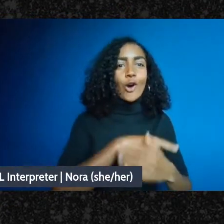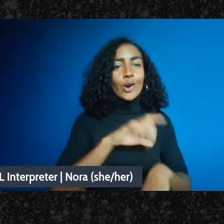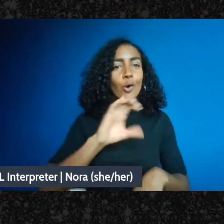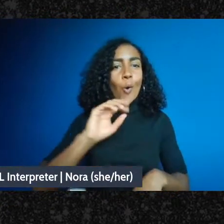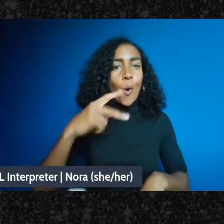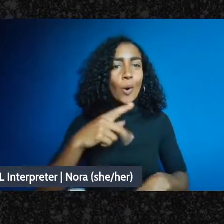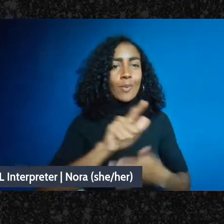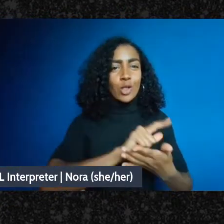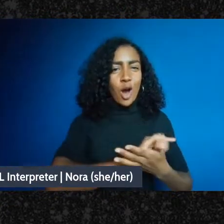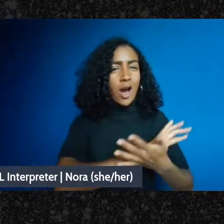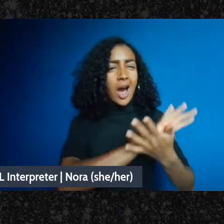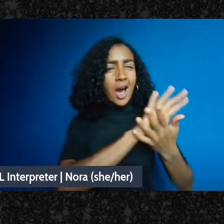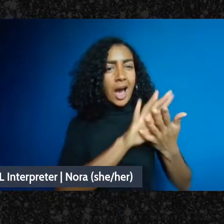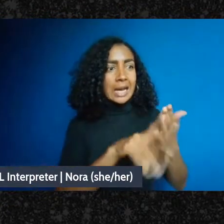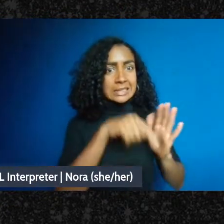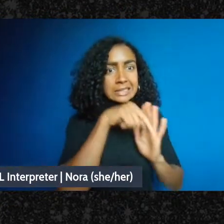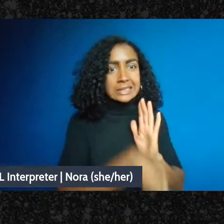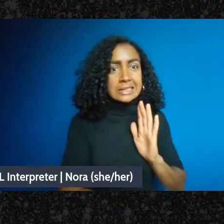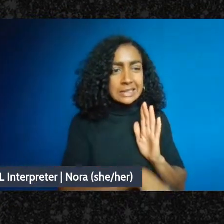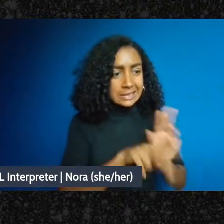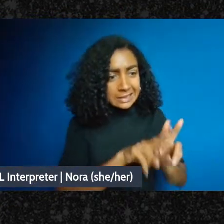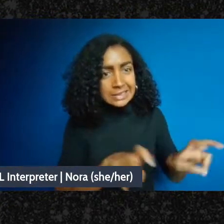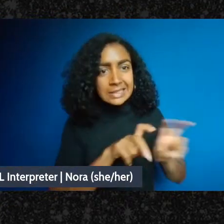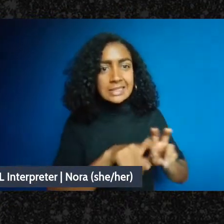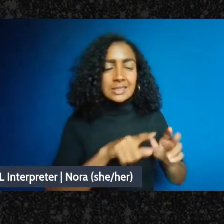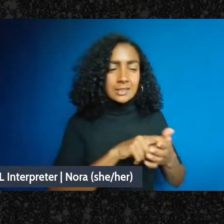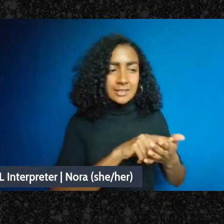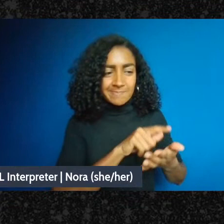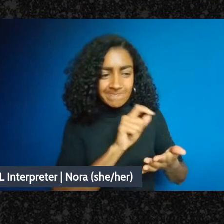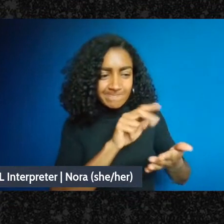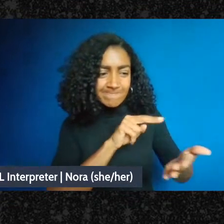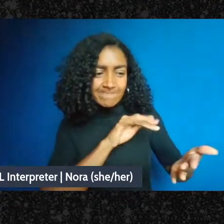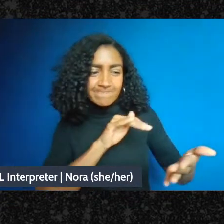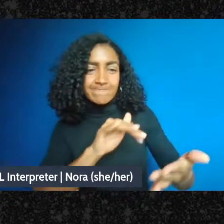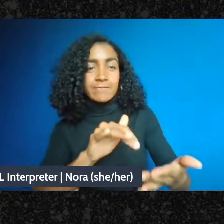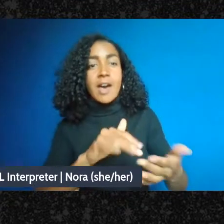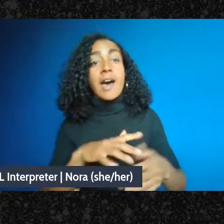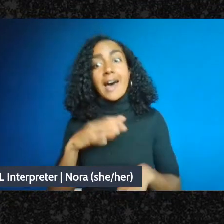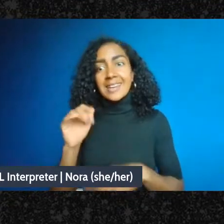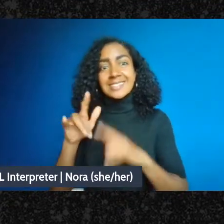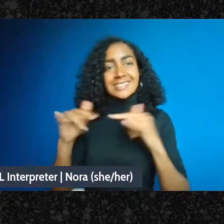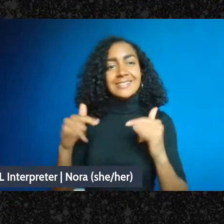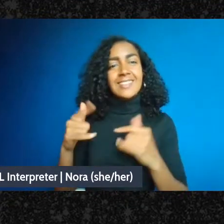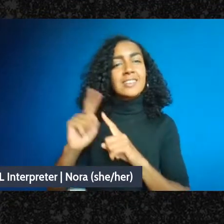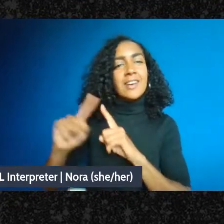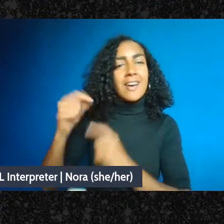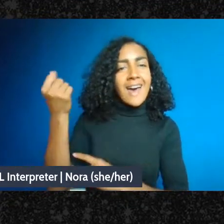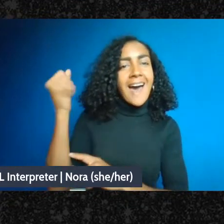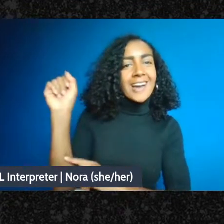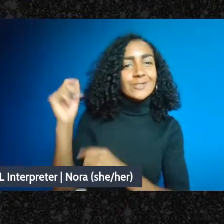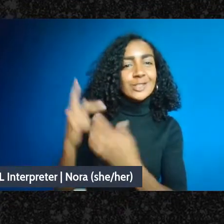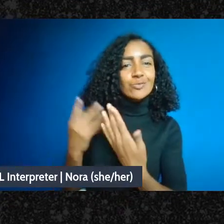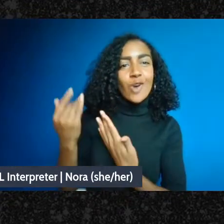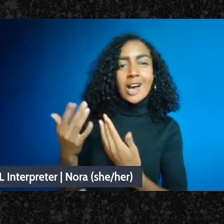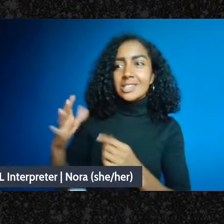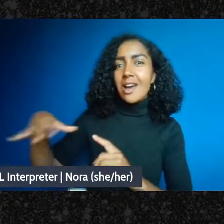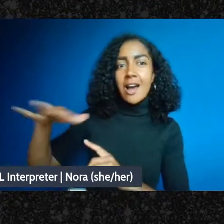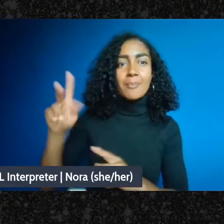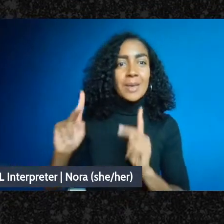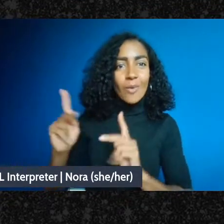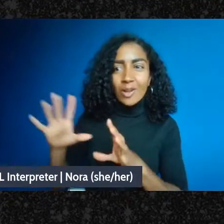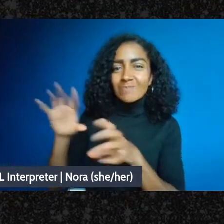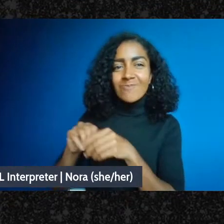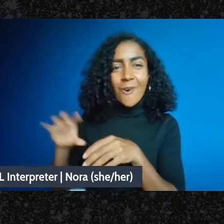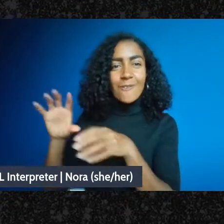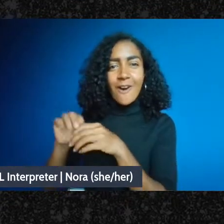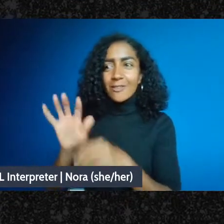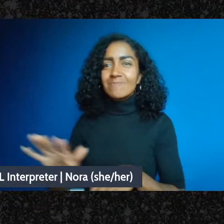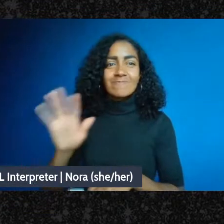And the kinds of activist projects that folks are engaging in-in the mutual aid world. So